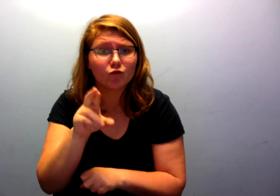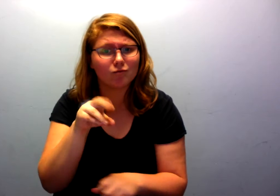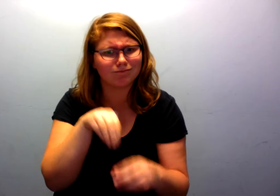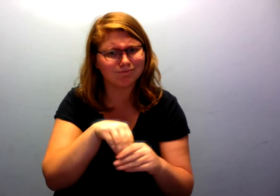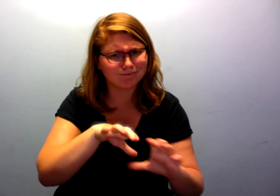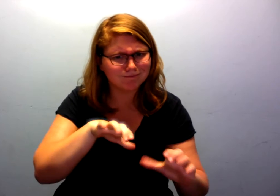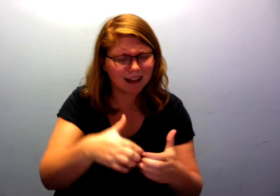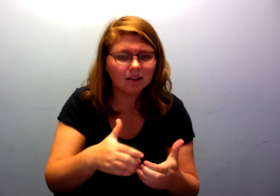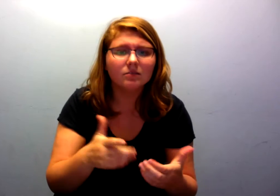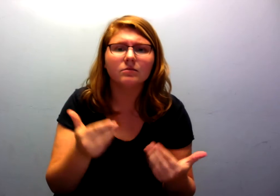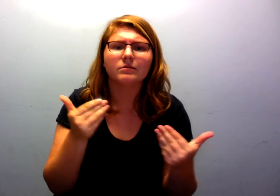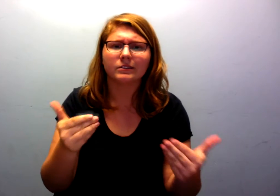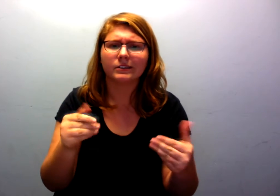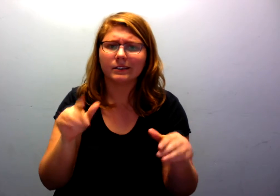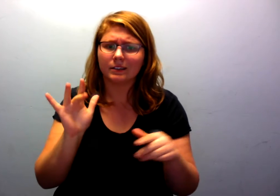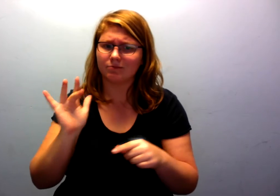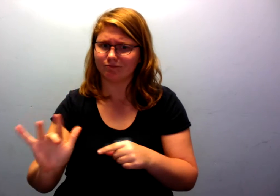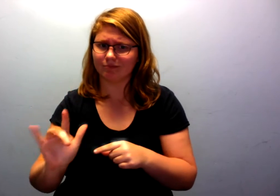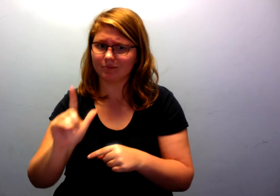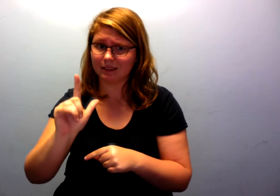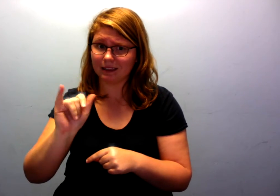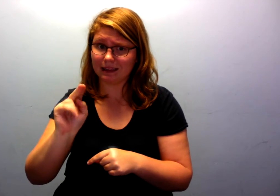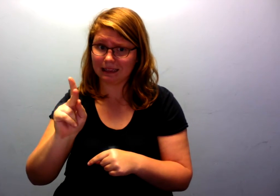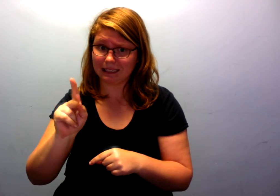for in-class assignments, please check out the the link below.